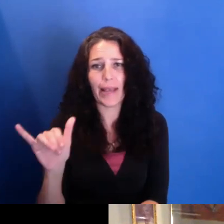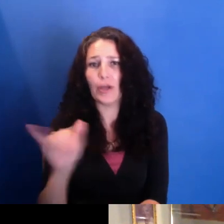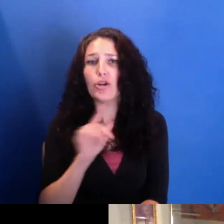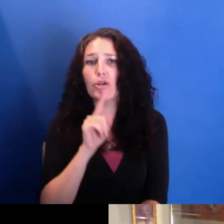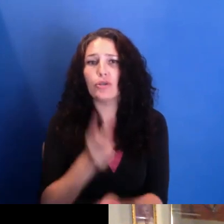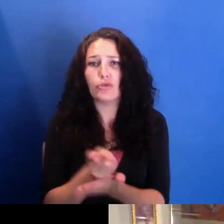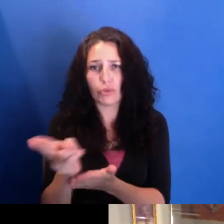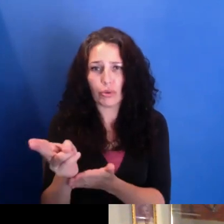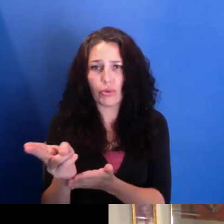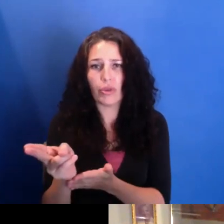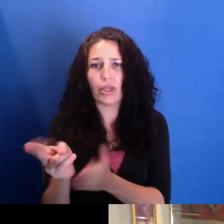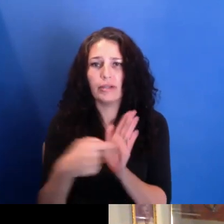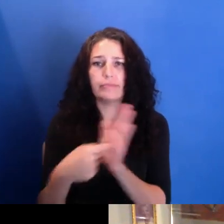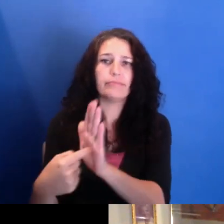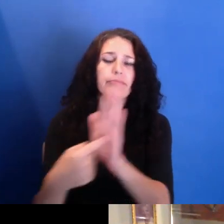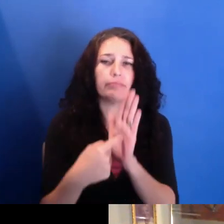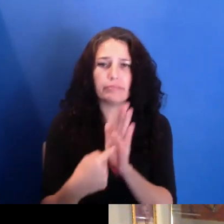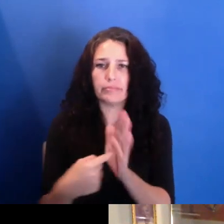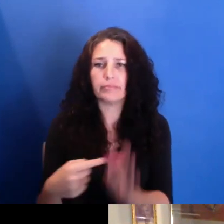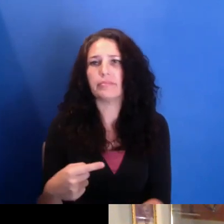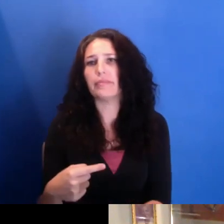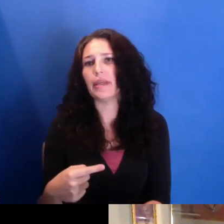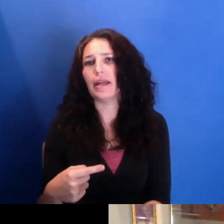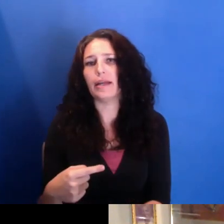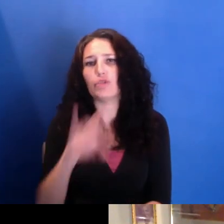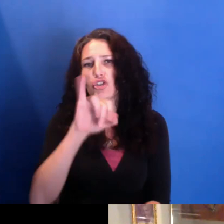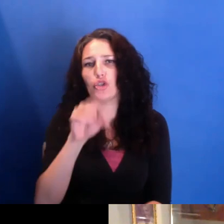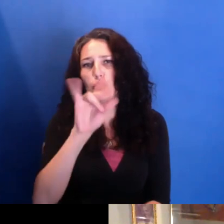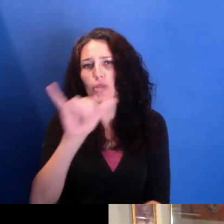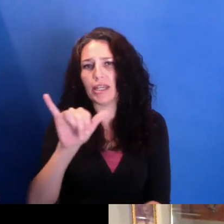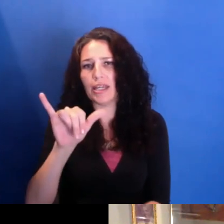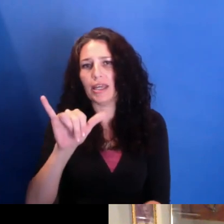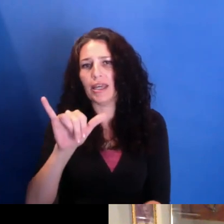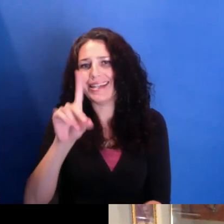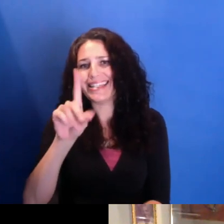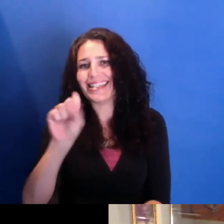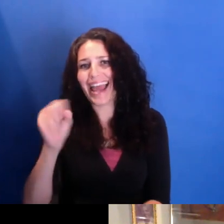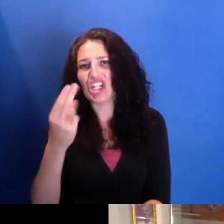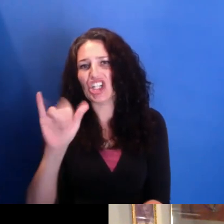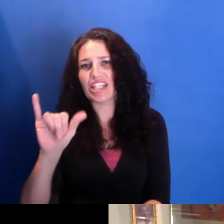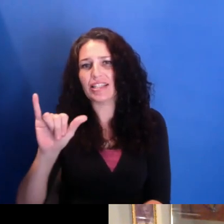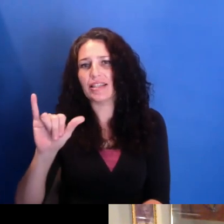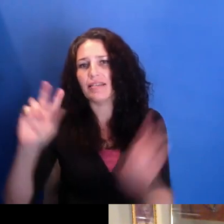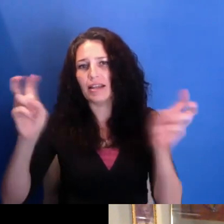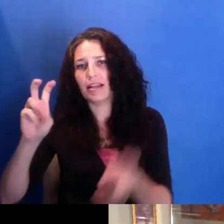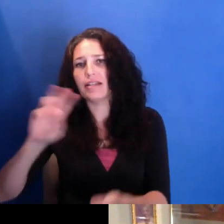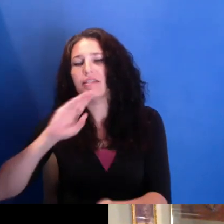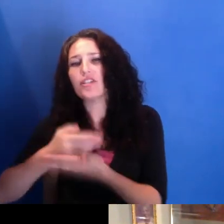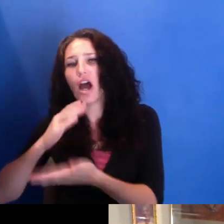Dash's "Daughters of the Dust." I see that truth carrying forward to Beyoncé and Kahlil Joseph's "Lemonade."